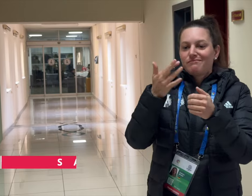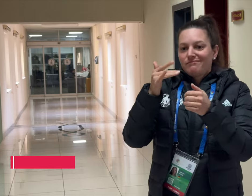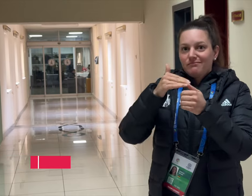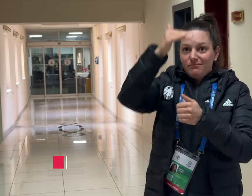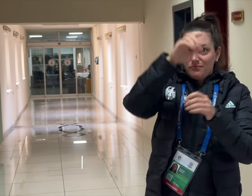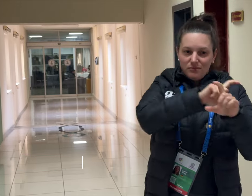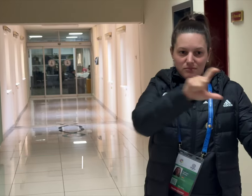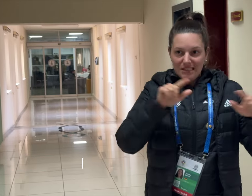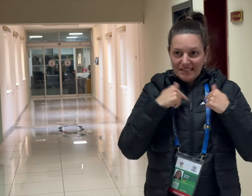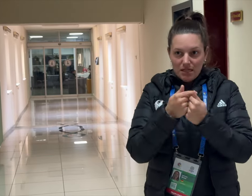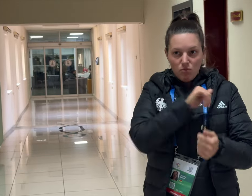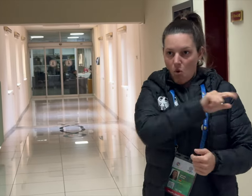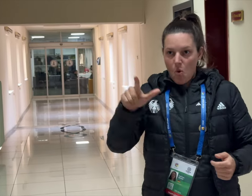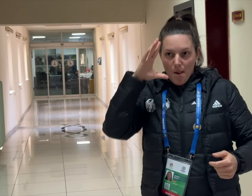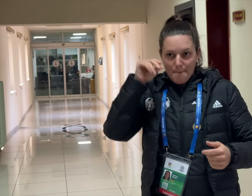there were no female staff. Therefore, I had to be with